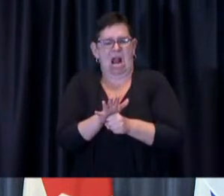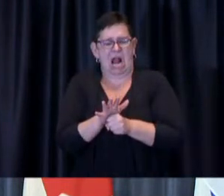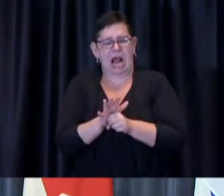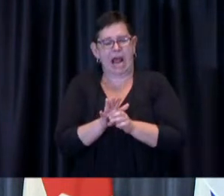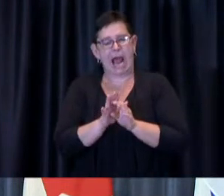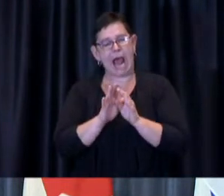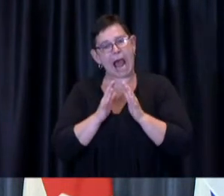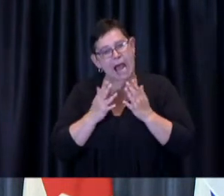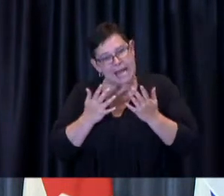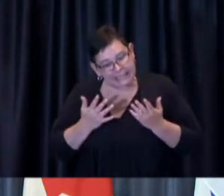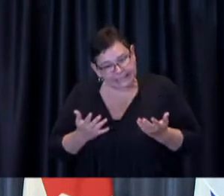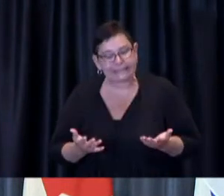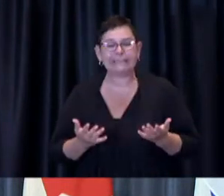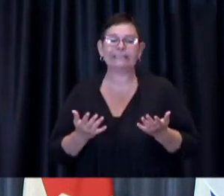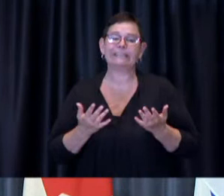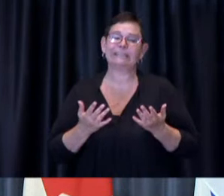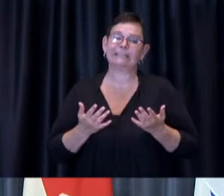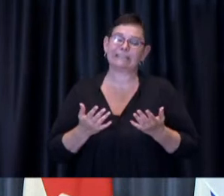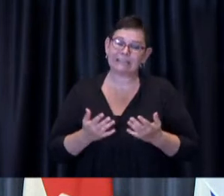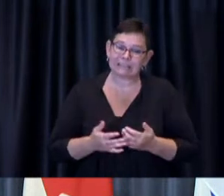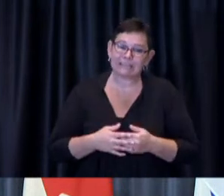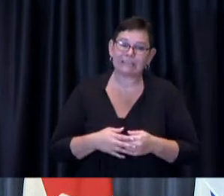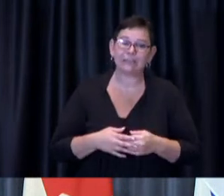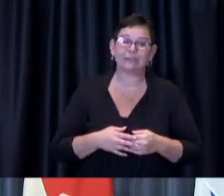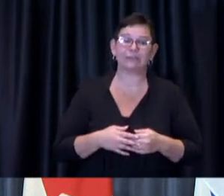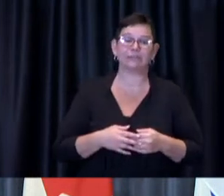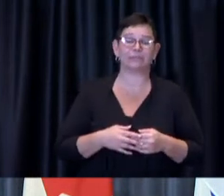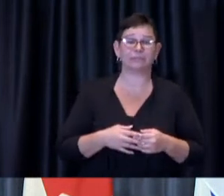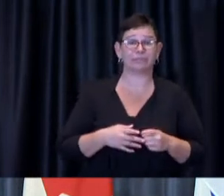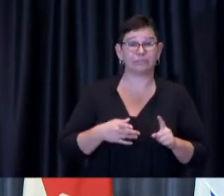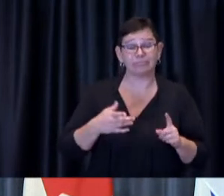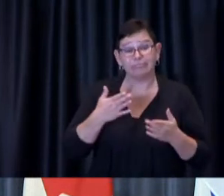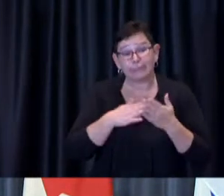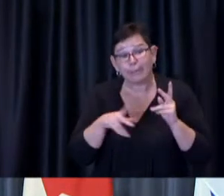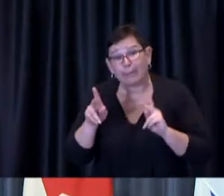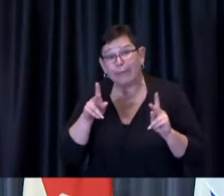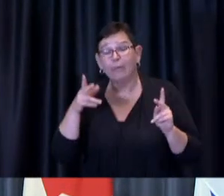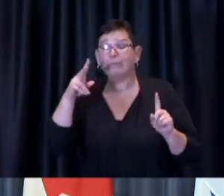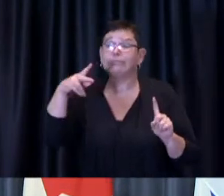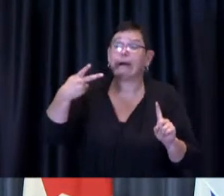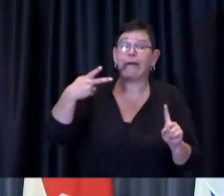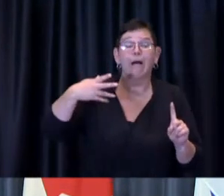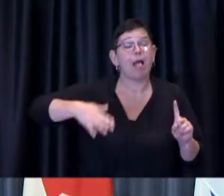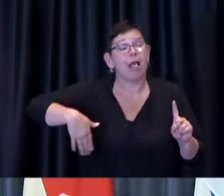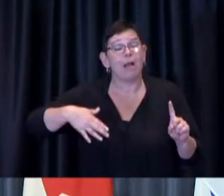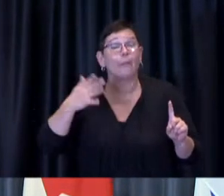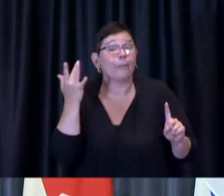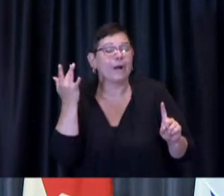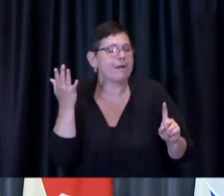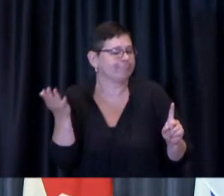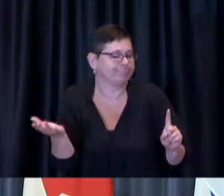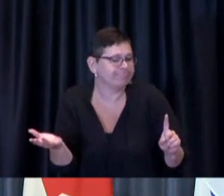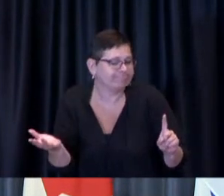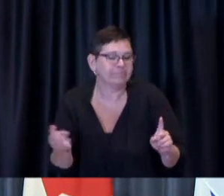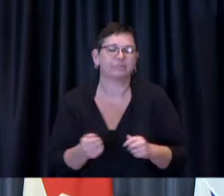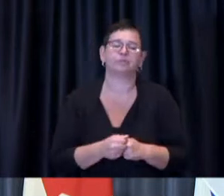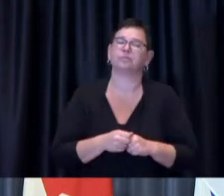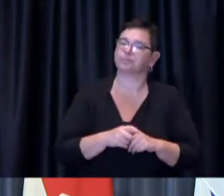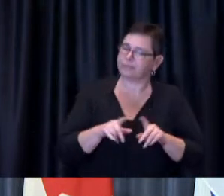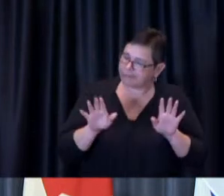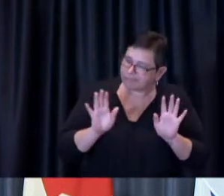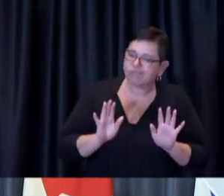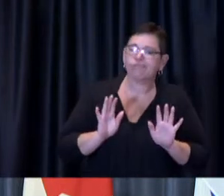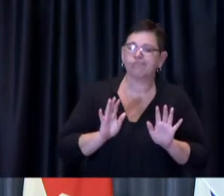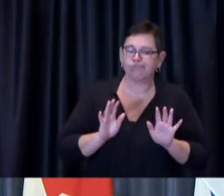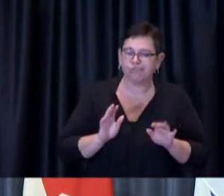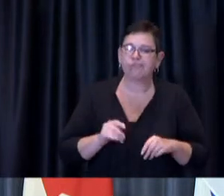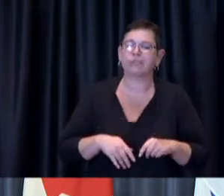Whatever the reason and I can't stress this enough a second dose is critical for your protection.